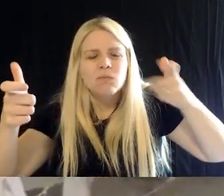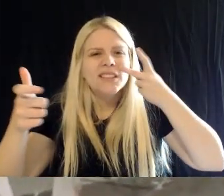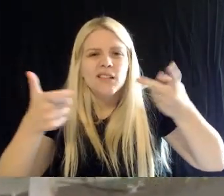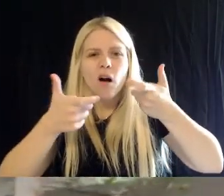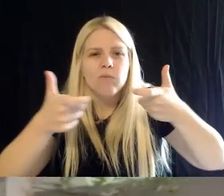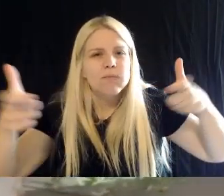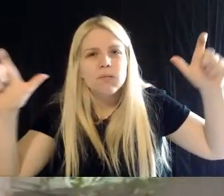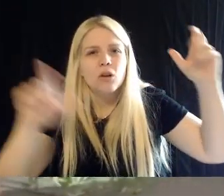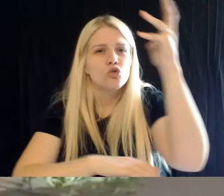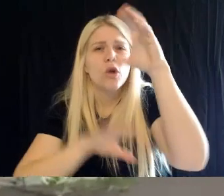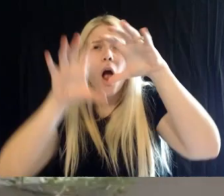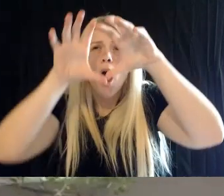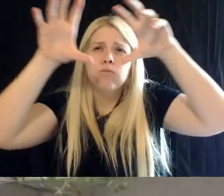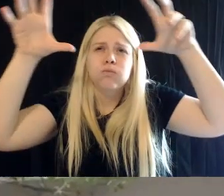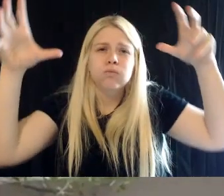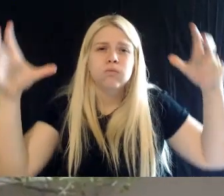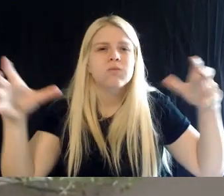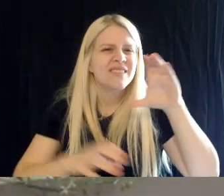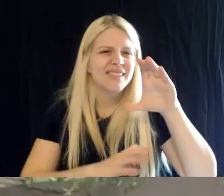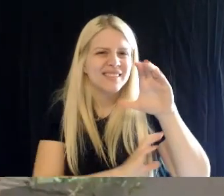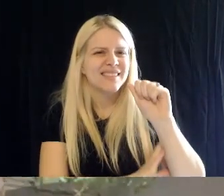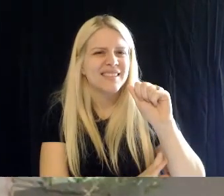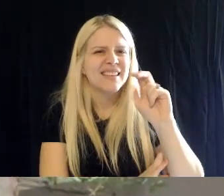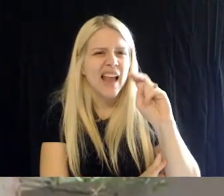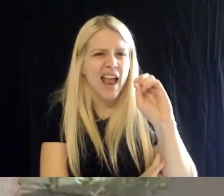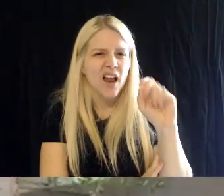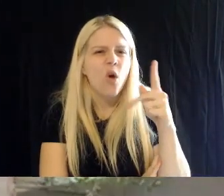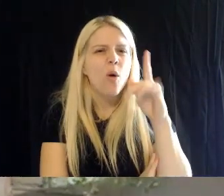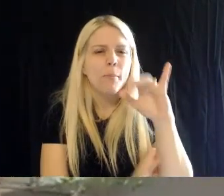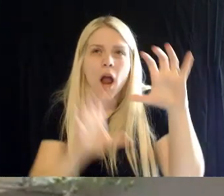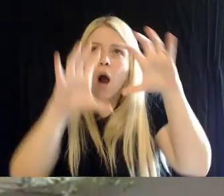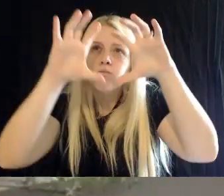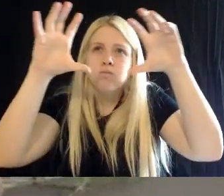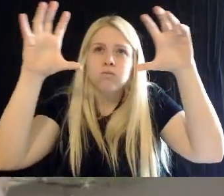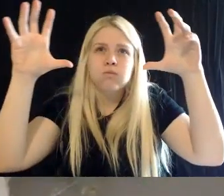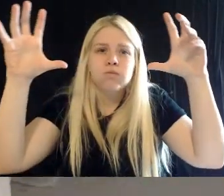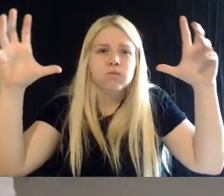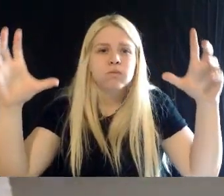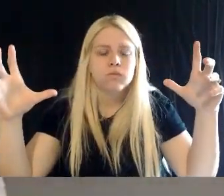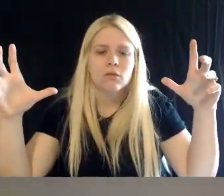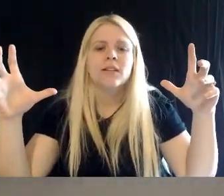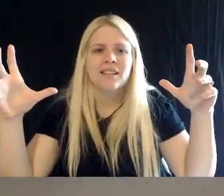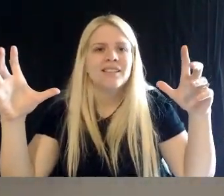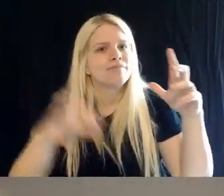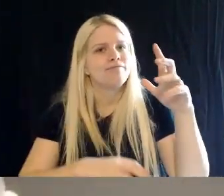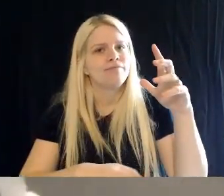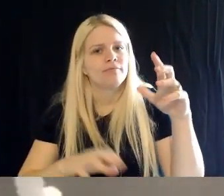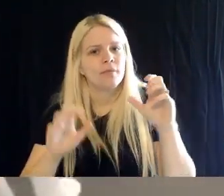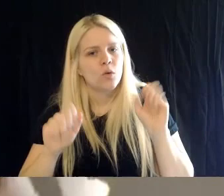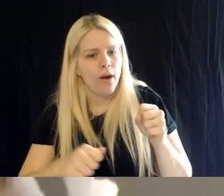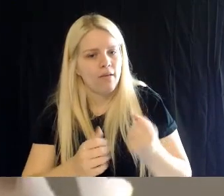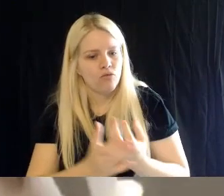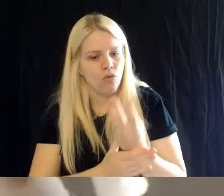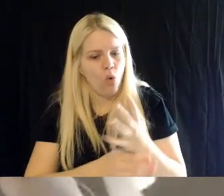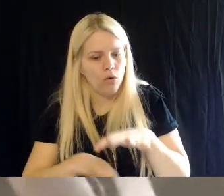are kind of our "mimic canopy trees". And then, you're going to have the understory